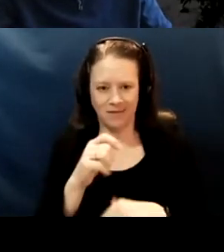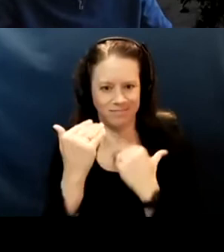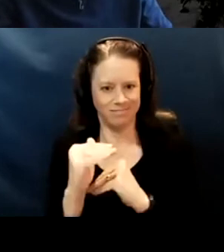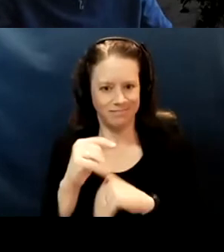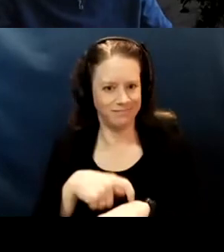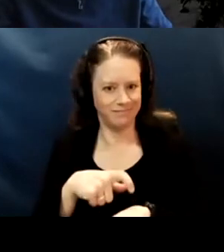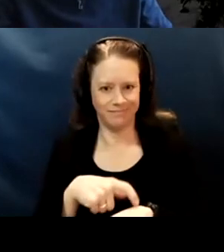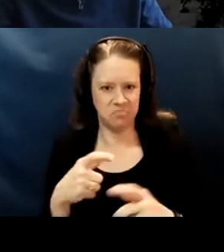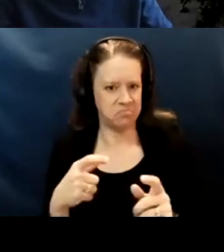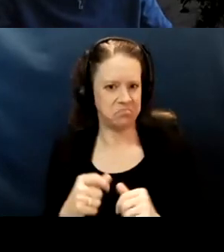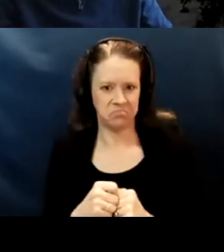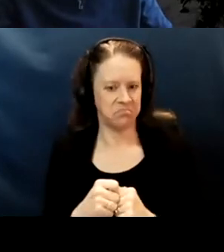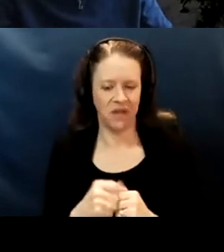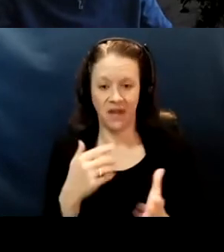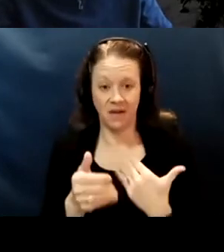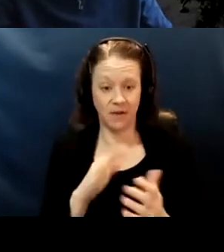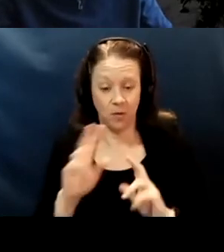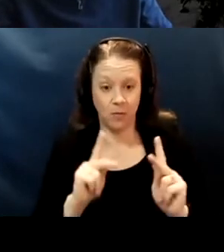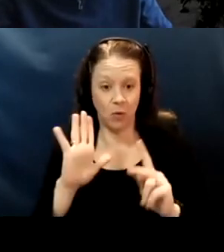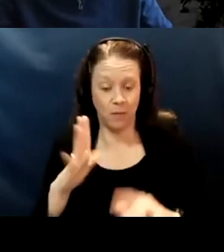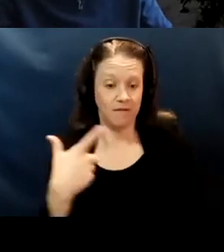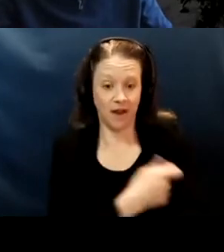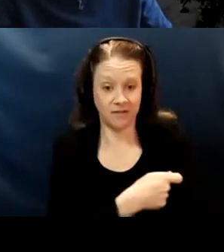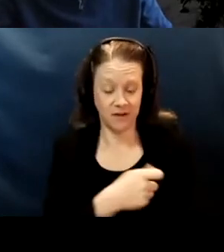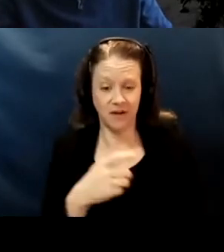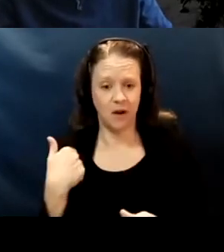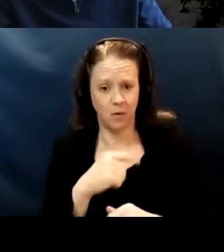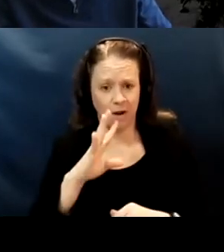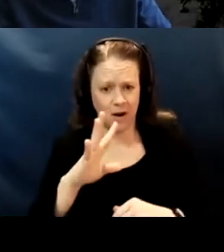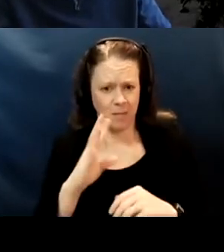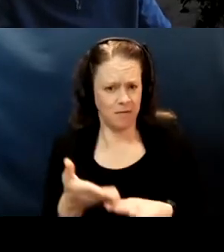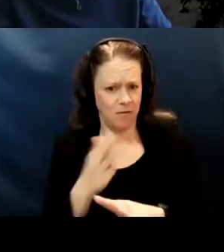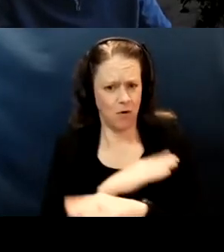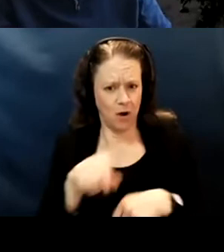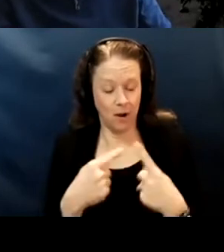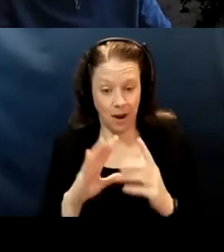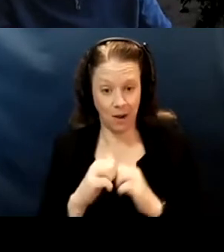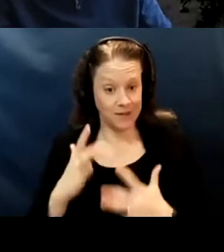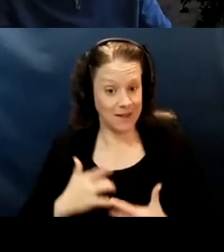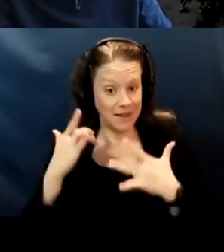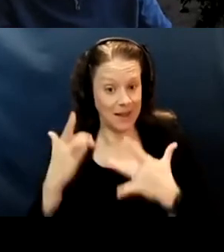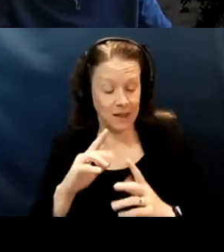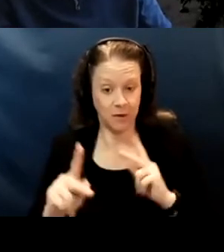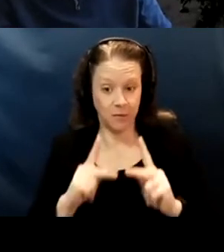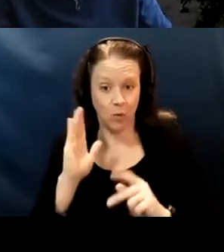And certainly even though people we'll be vaccinating them, we were just talking before about how, it is likely people will need up in the stir, right?